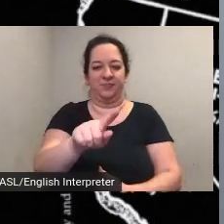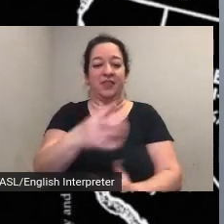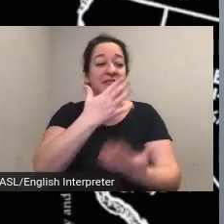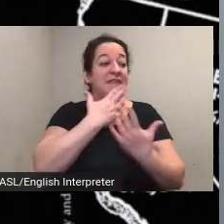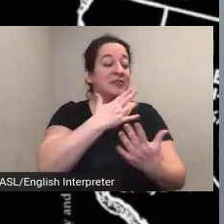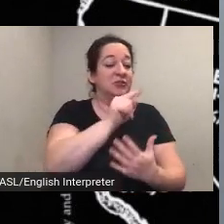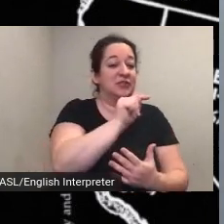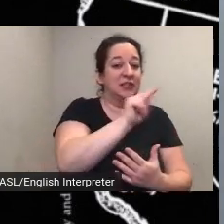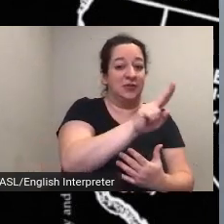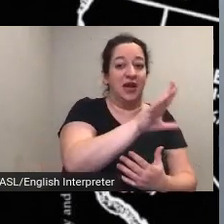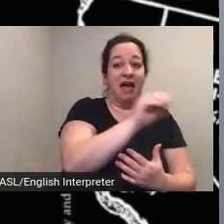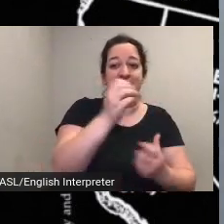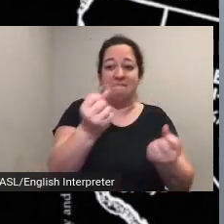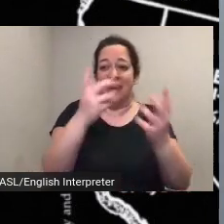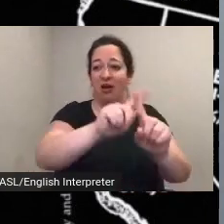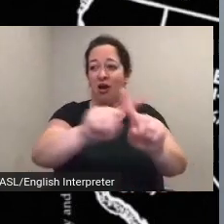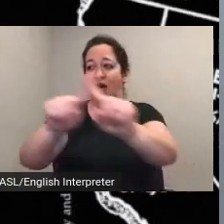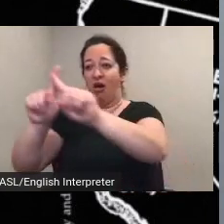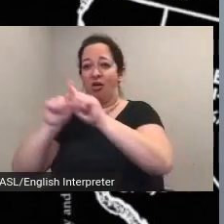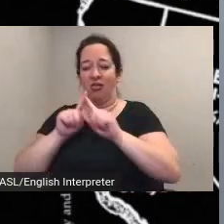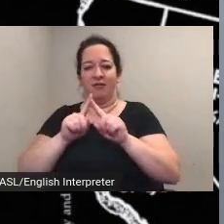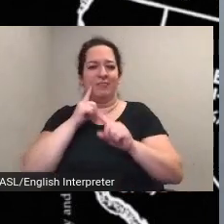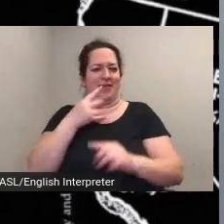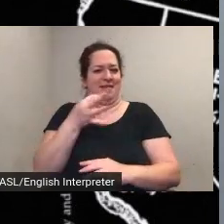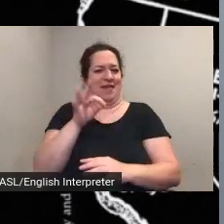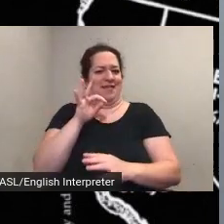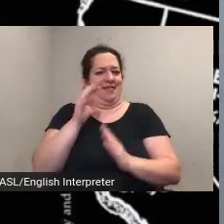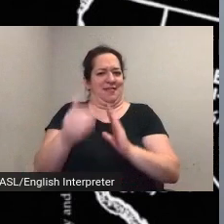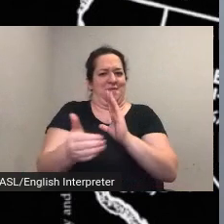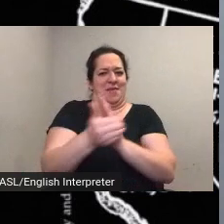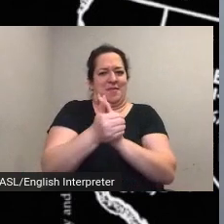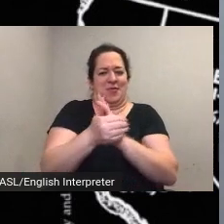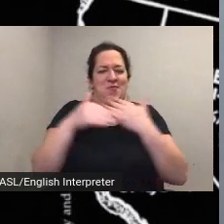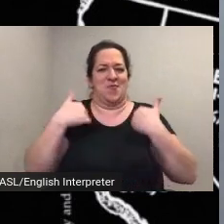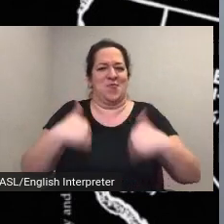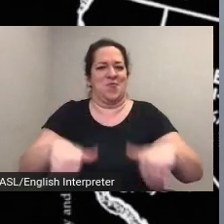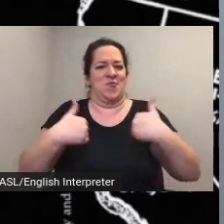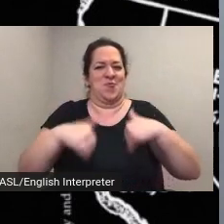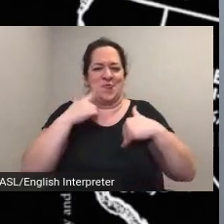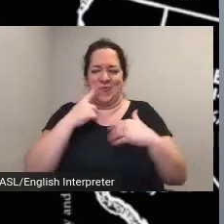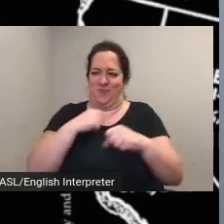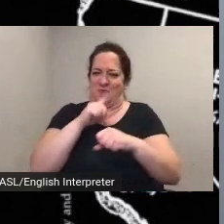to making the 19th amendment a reality has come to life like never before